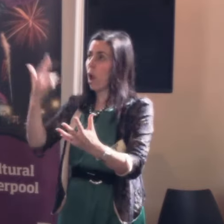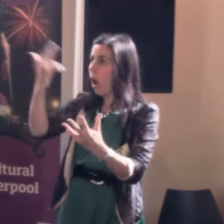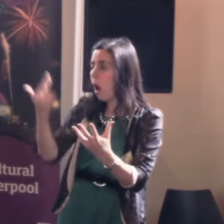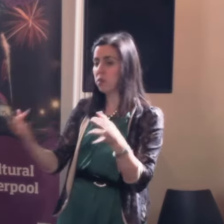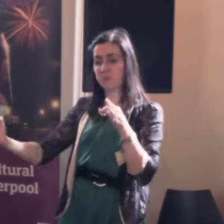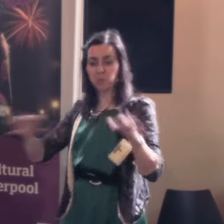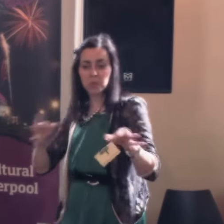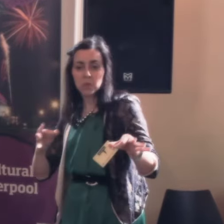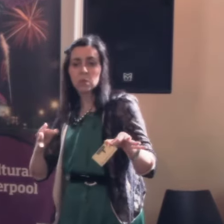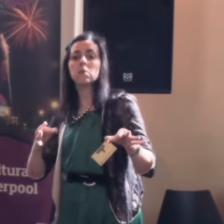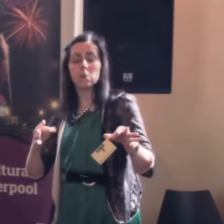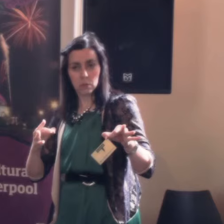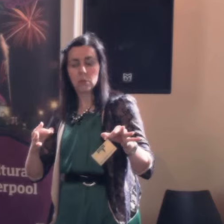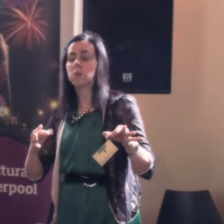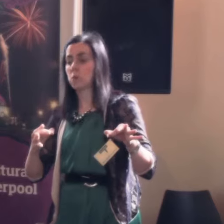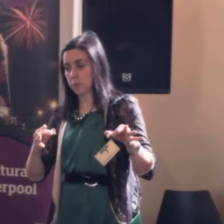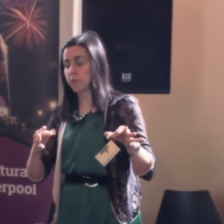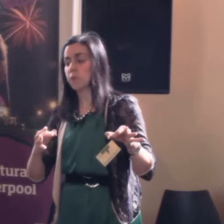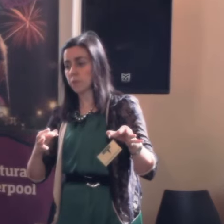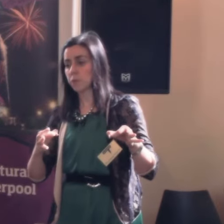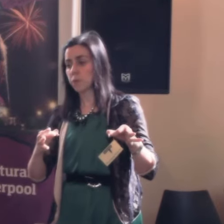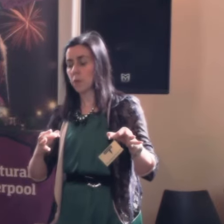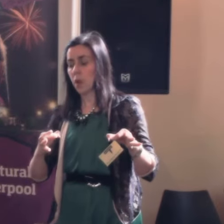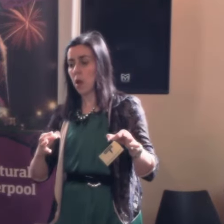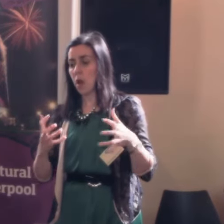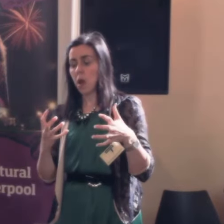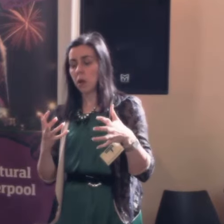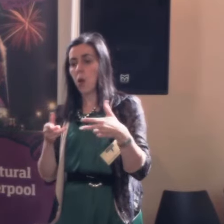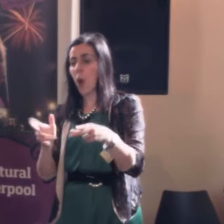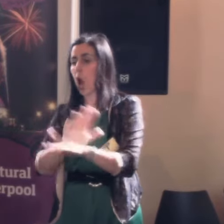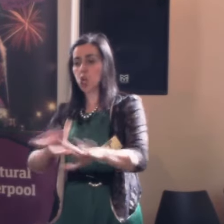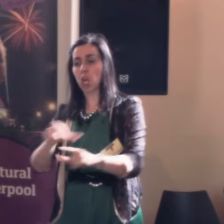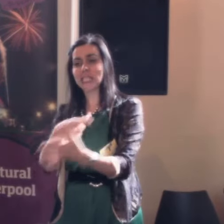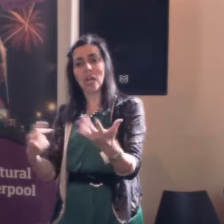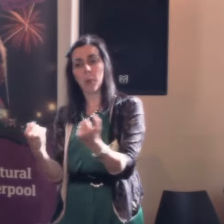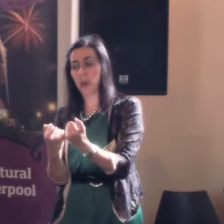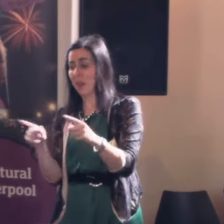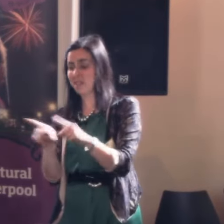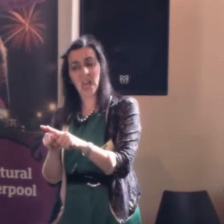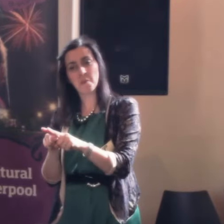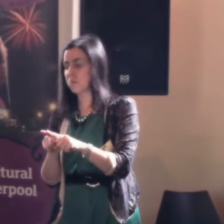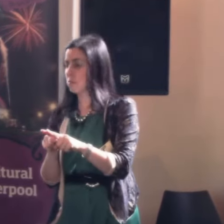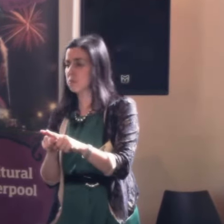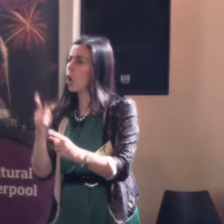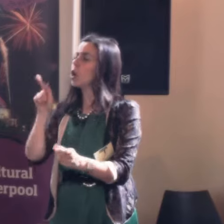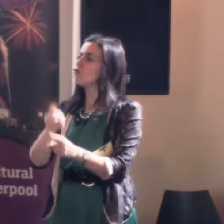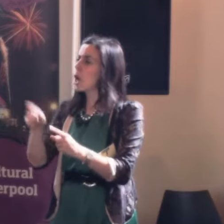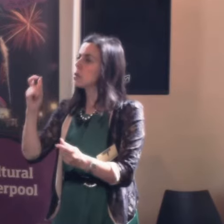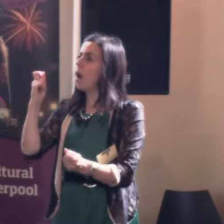of putting forward our point of view of the world, in a way in which non-disabled people are beginning to understand